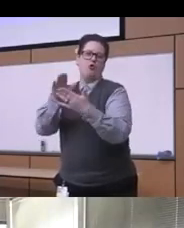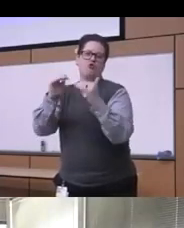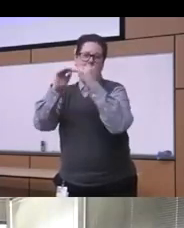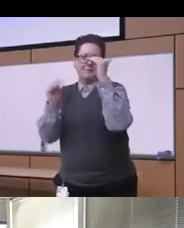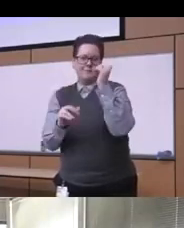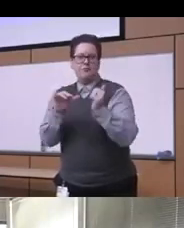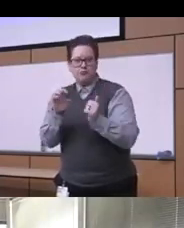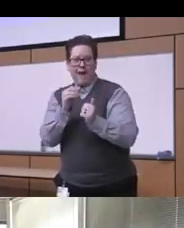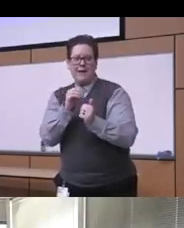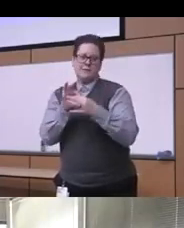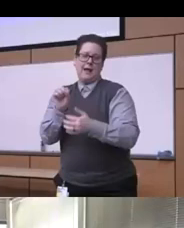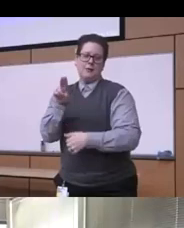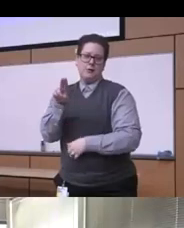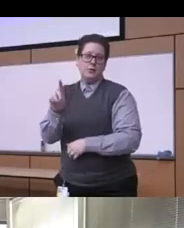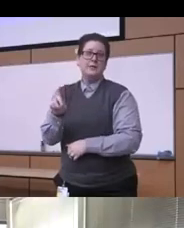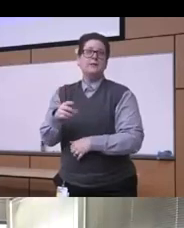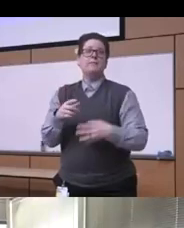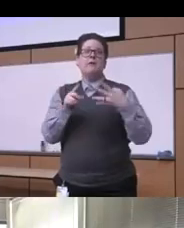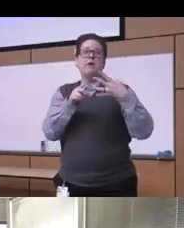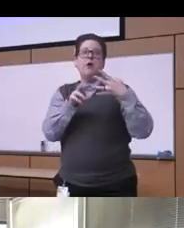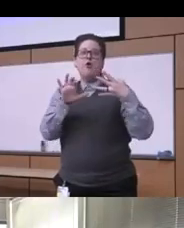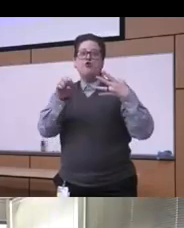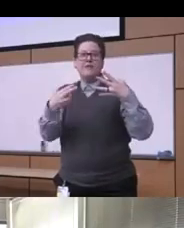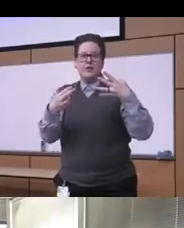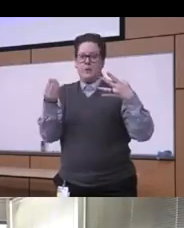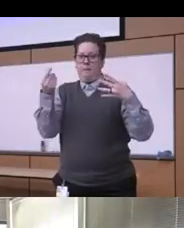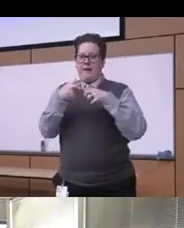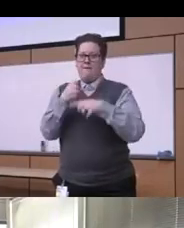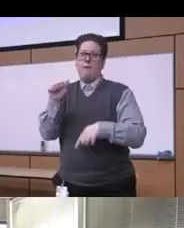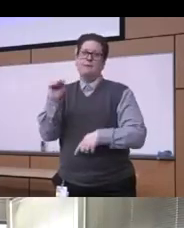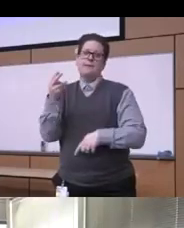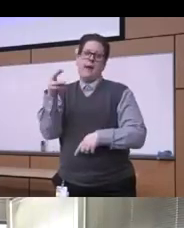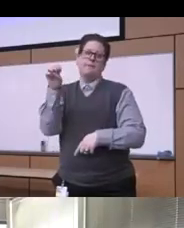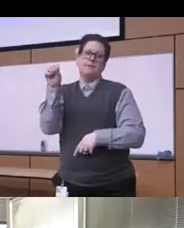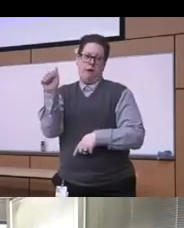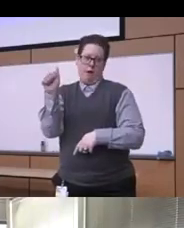disorders there's the reach program which is a Samsung funded program base at Yale for one year